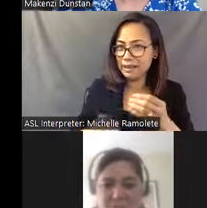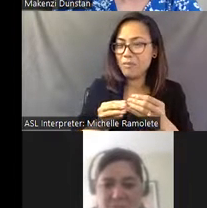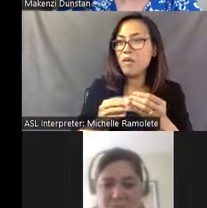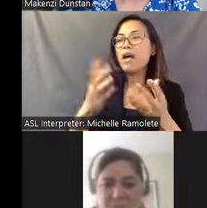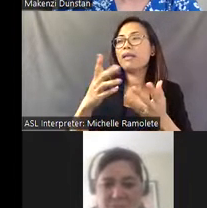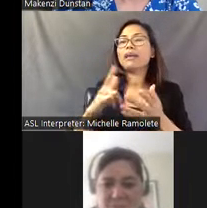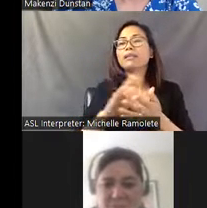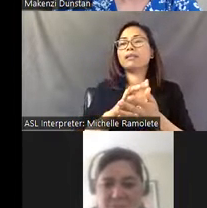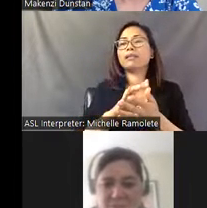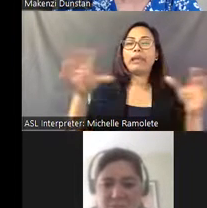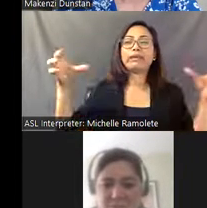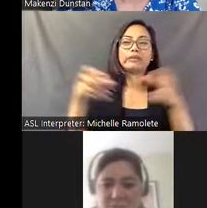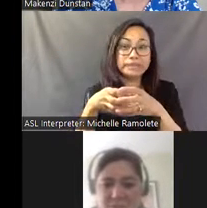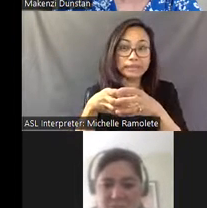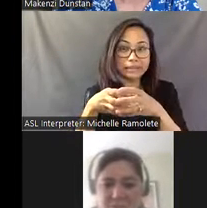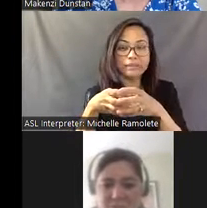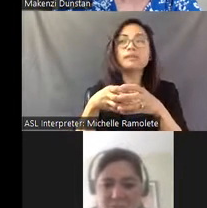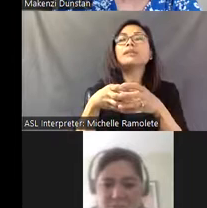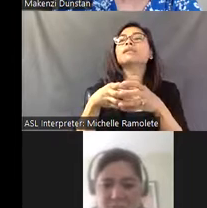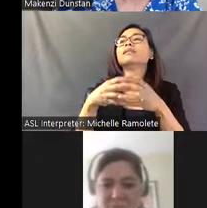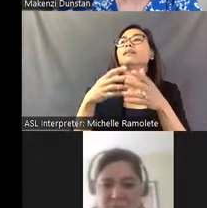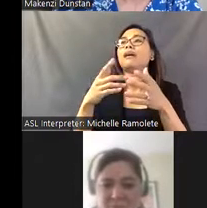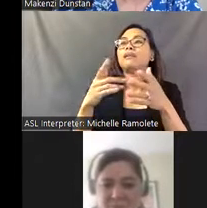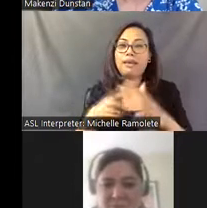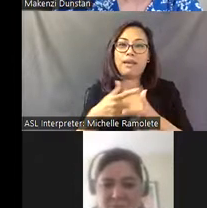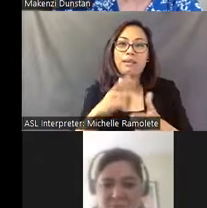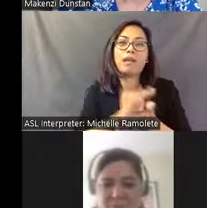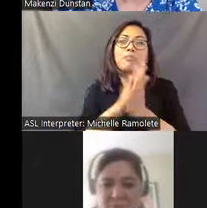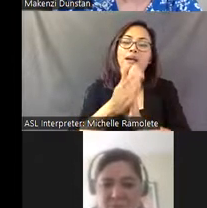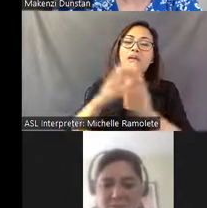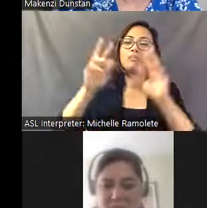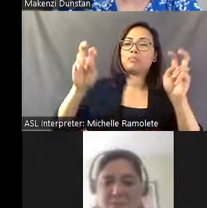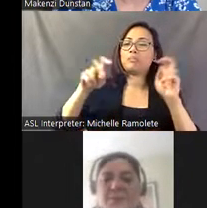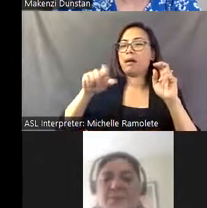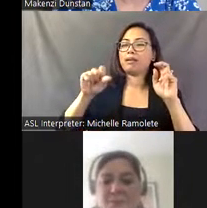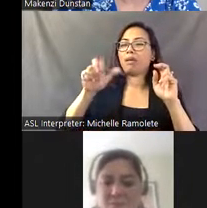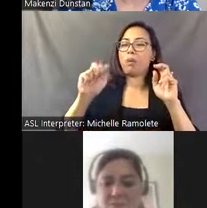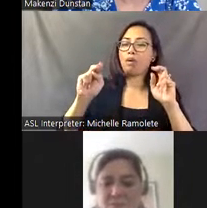what I quickly went over- but they become the Pasaquan Preservation Society, which is